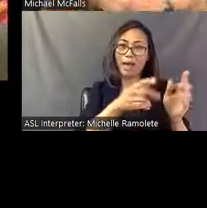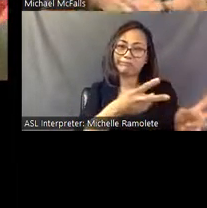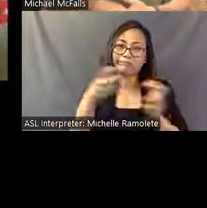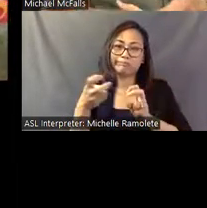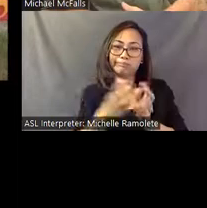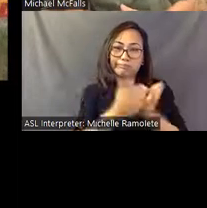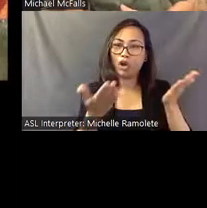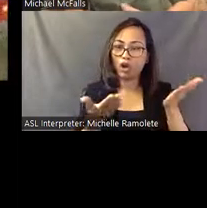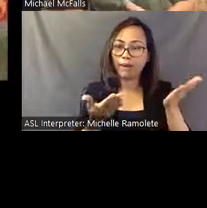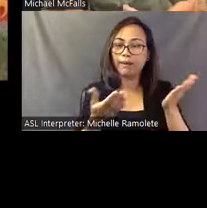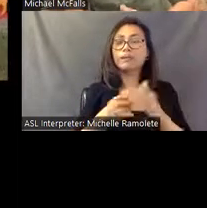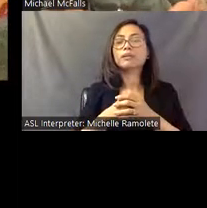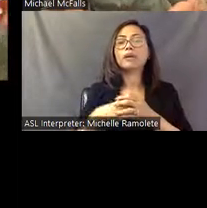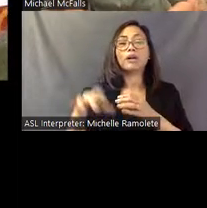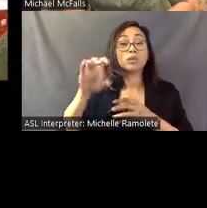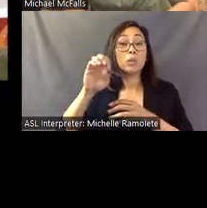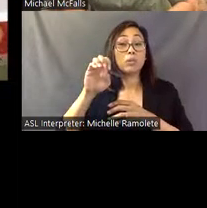takes this a little further.